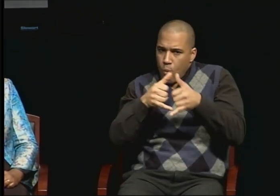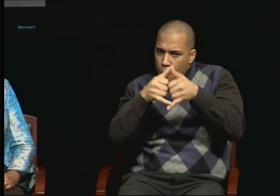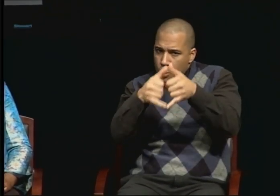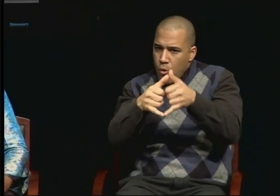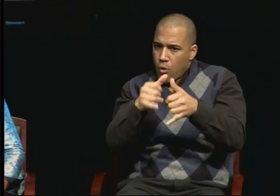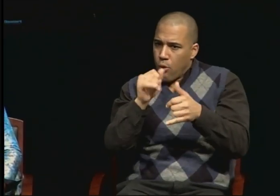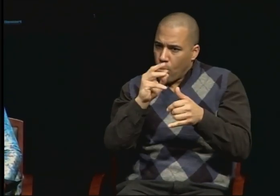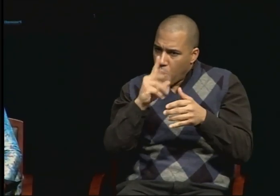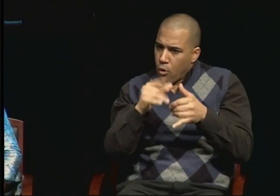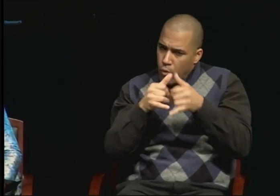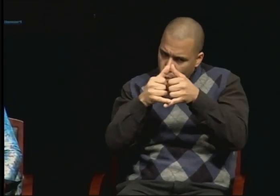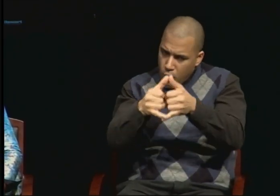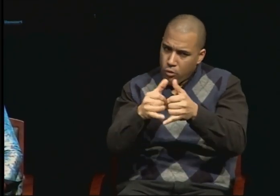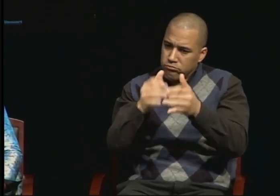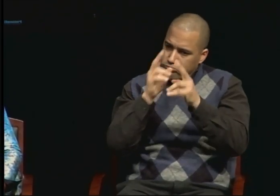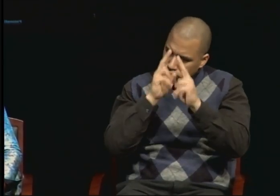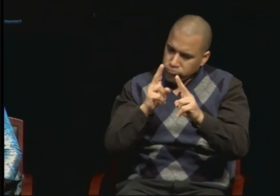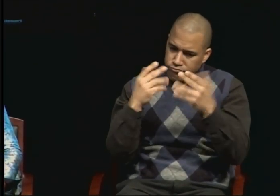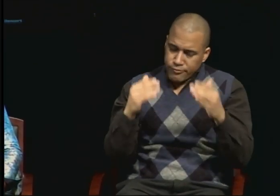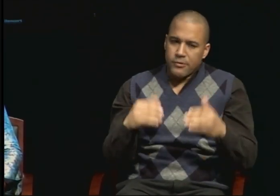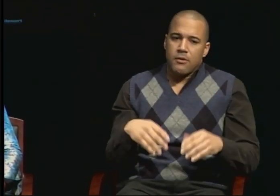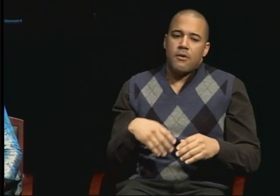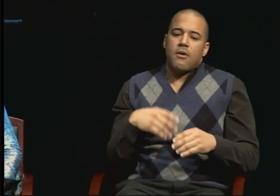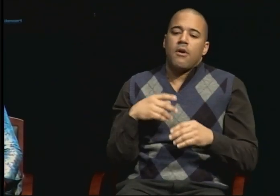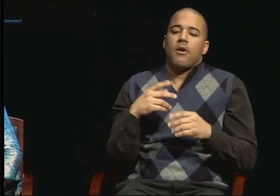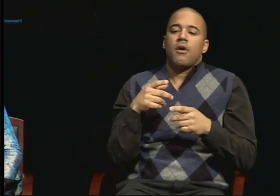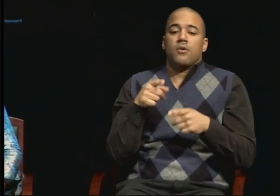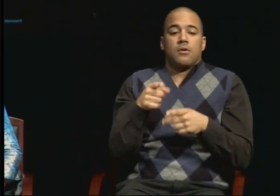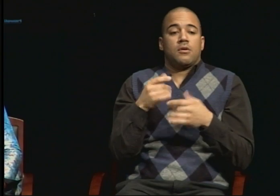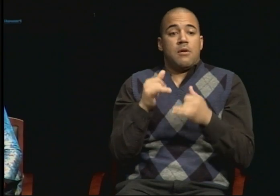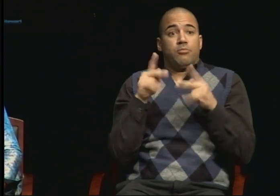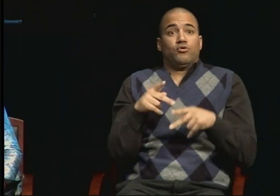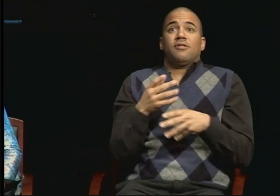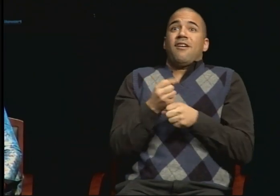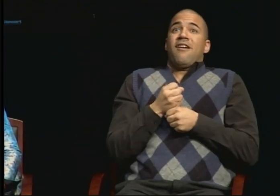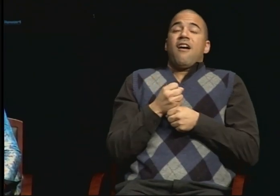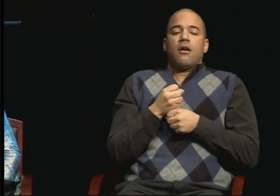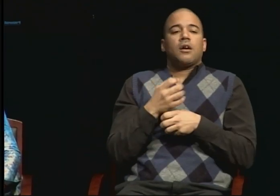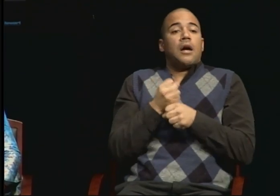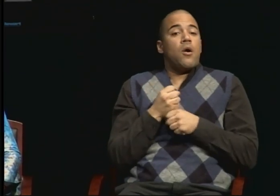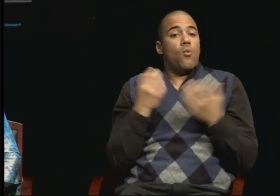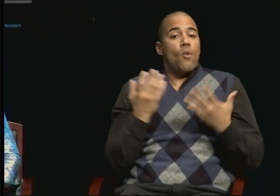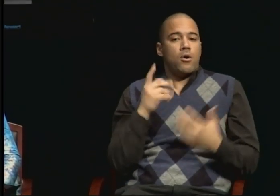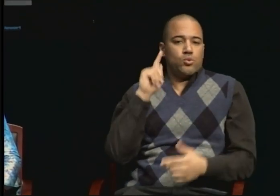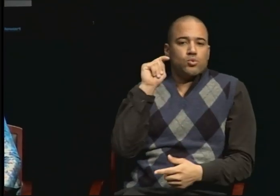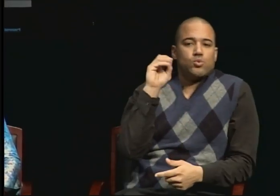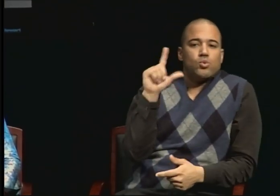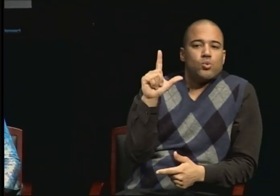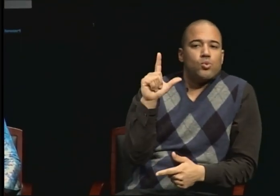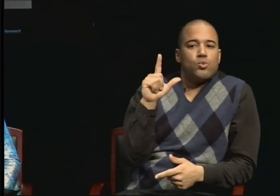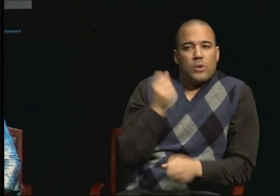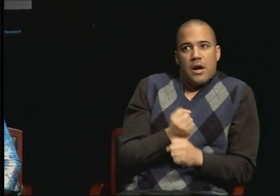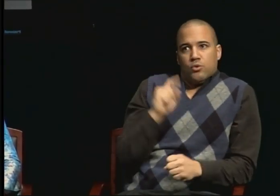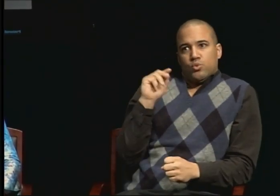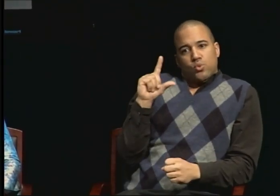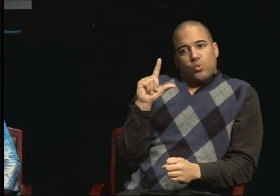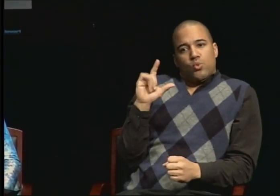And you as a recipient need to view that PhD as a tool, that degree as a tool, for you to utilize.